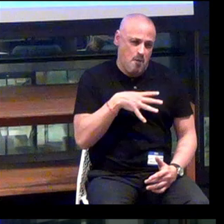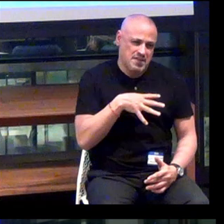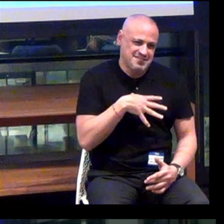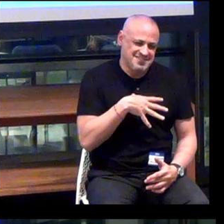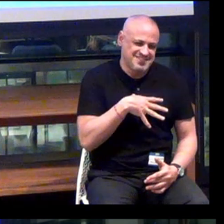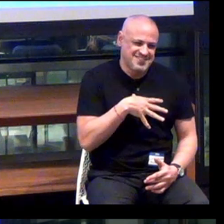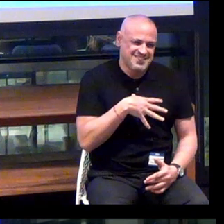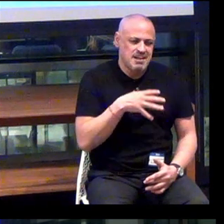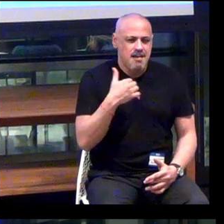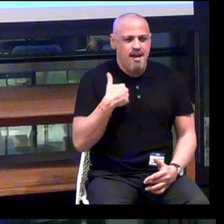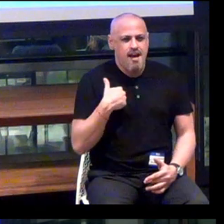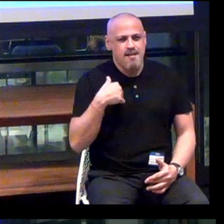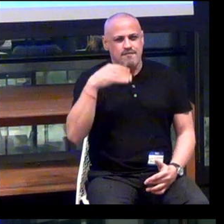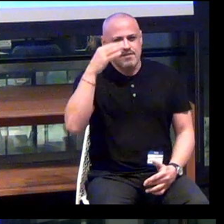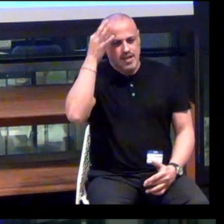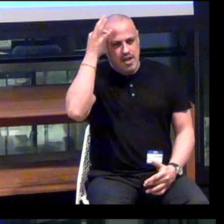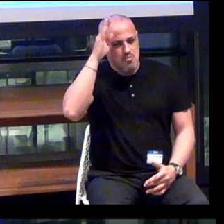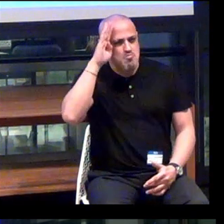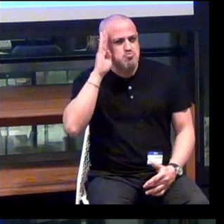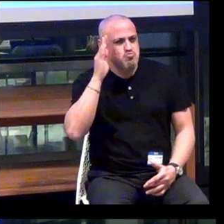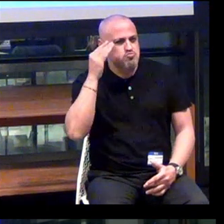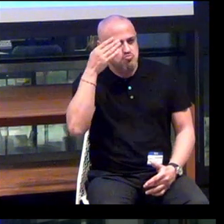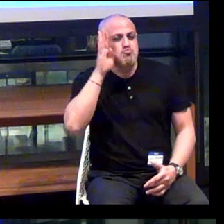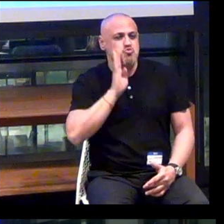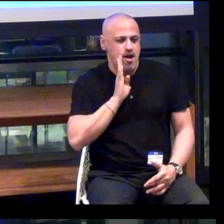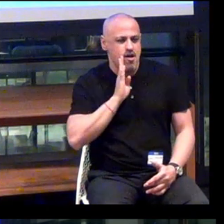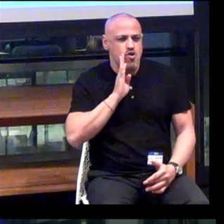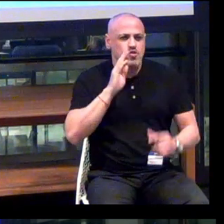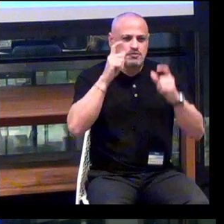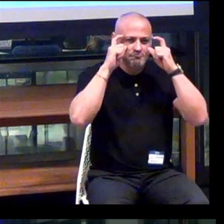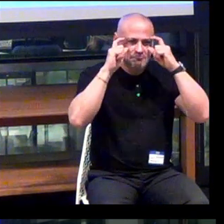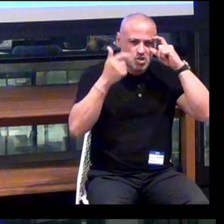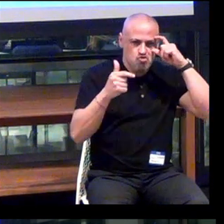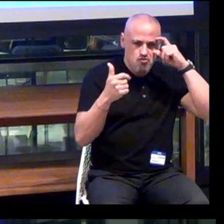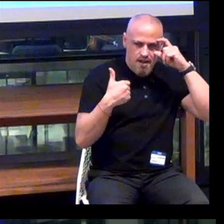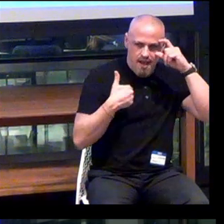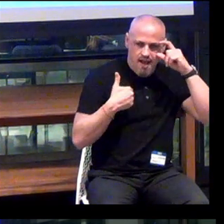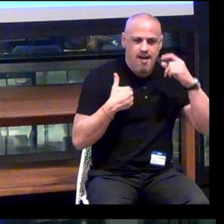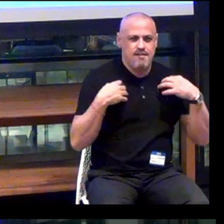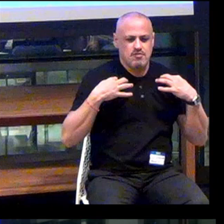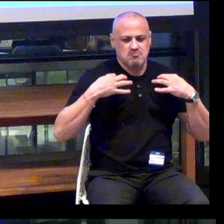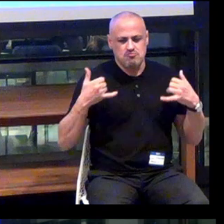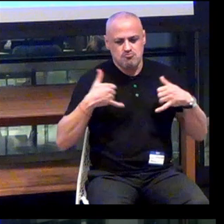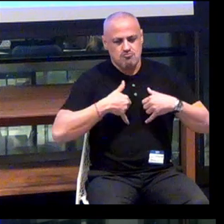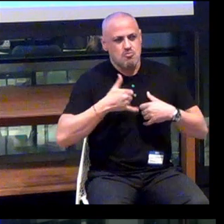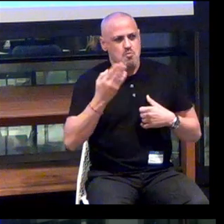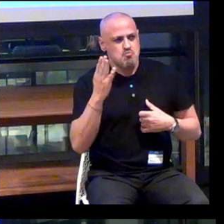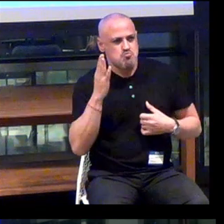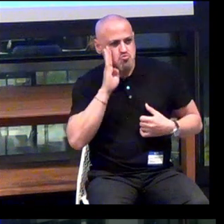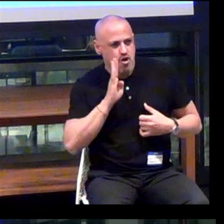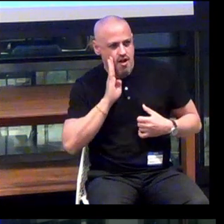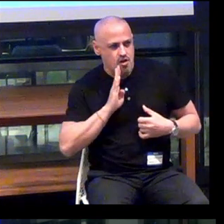I have brown hair. I'm wearing green glasses. A brown blazer. Jeans.